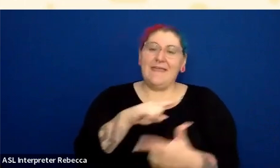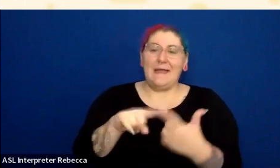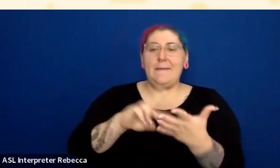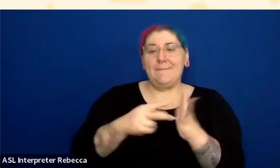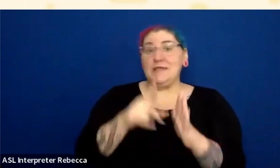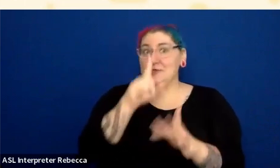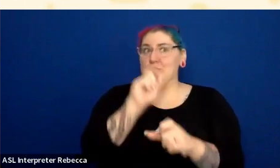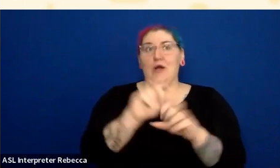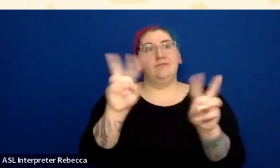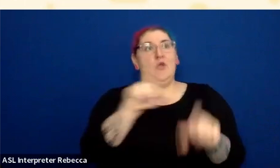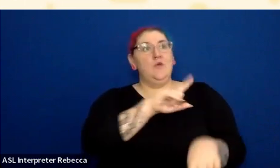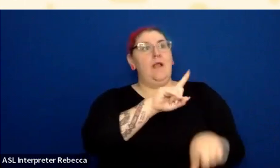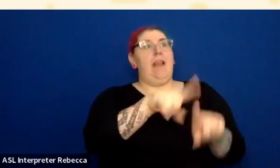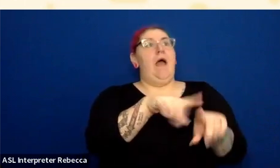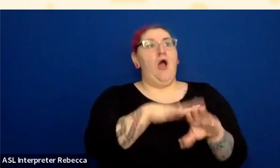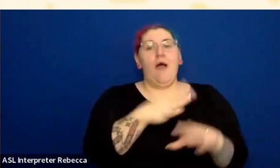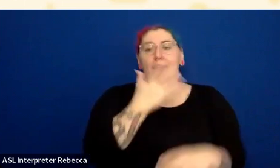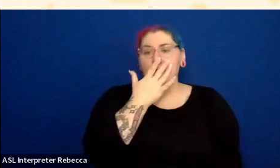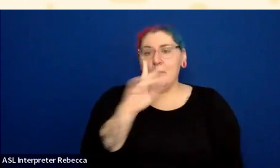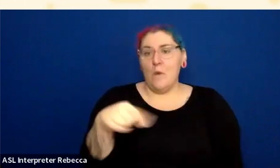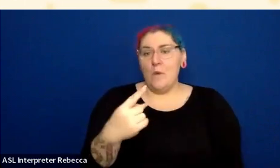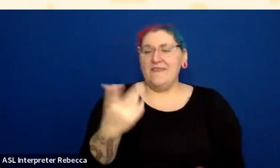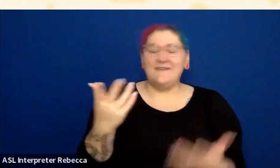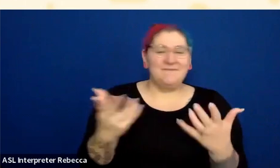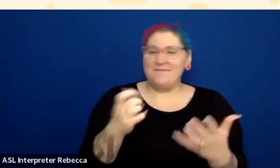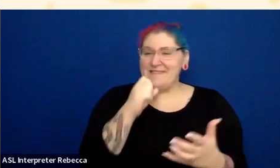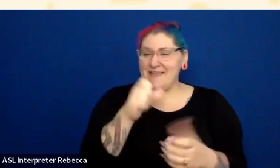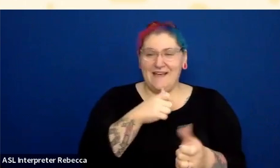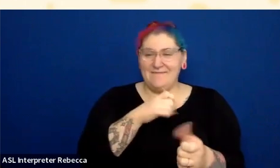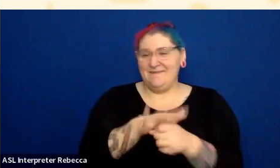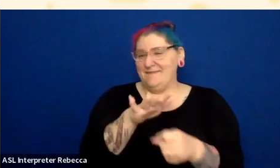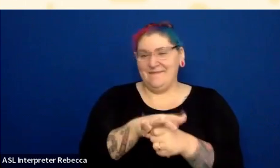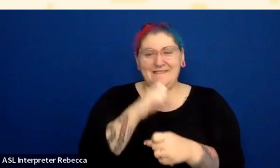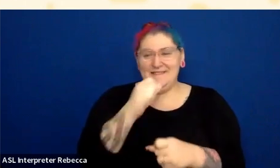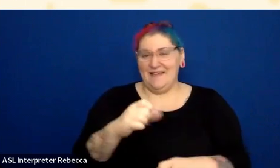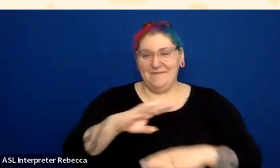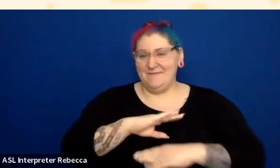There’s a question that I know has just popped up in Q&A. So does this meet this criteria of colors used?